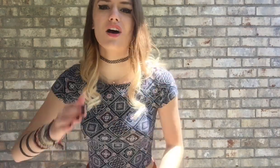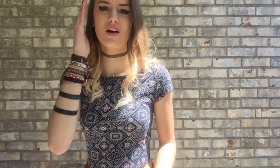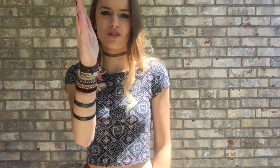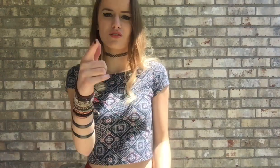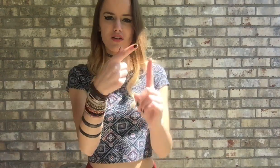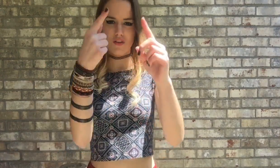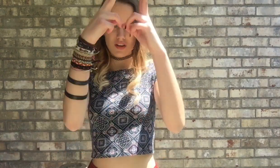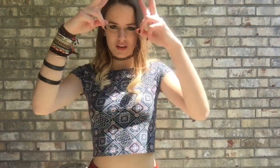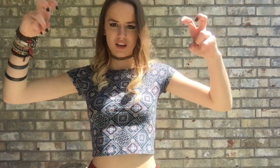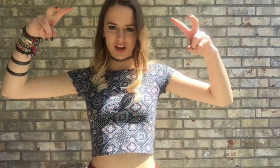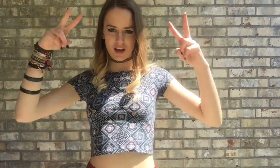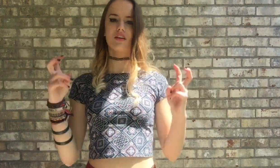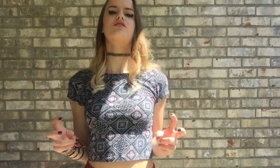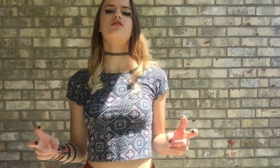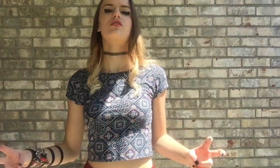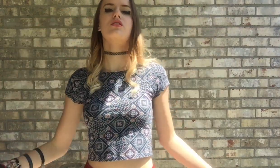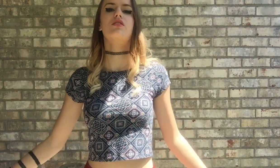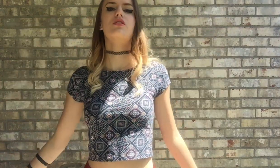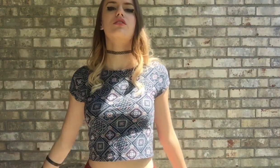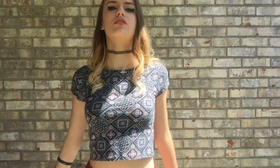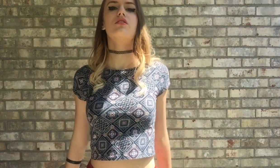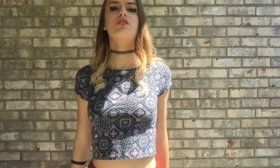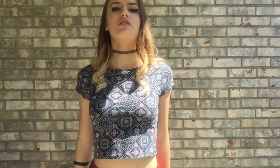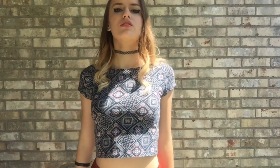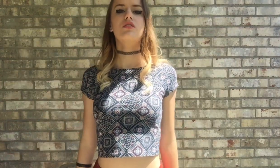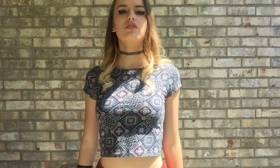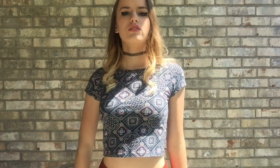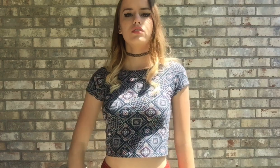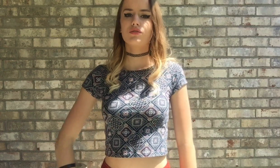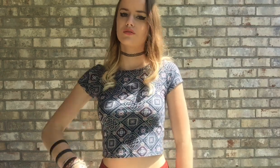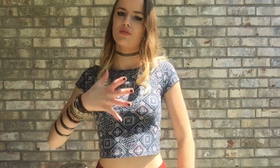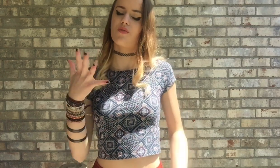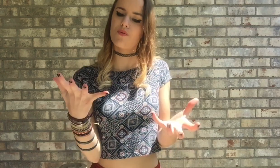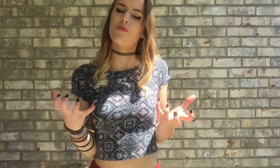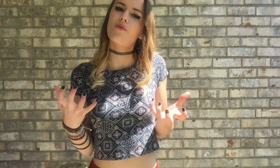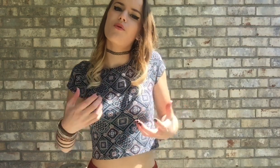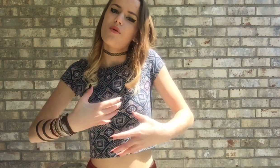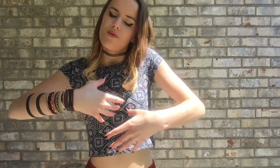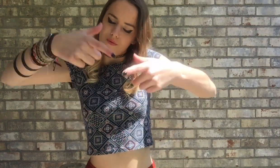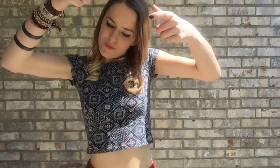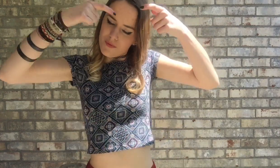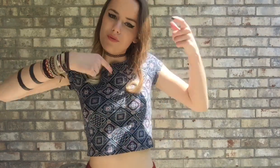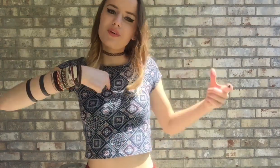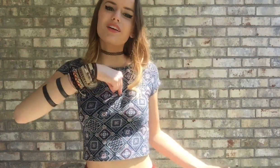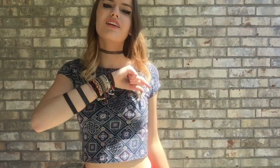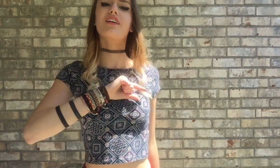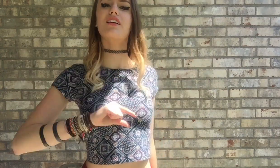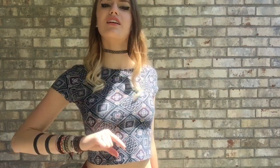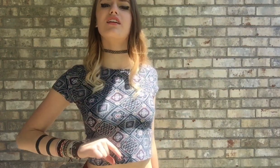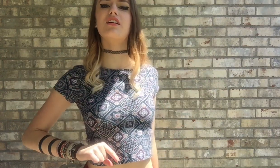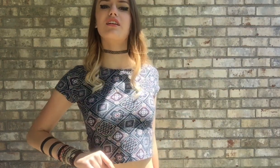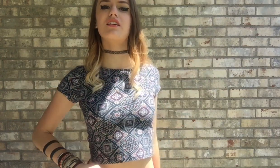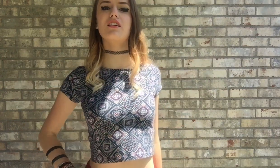Straight for the castle They wanna make me their queen